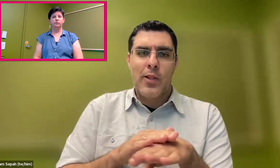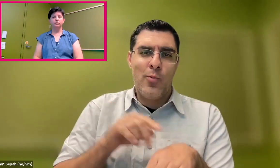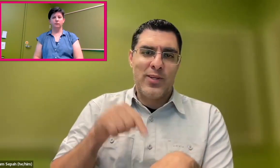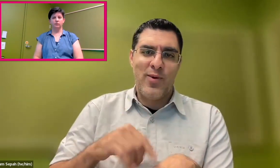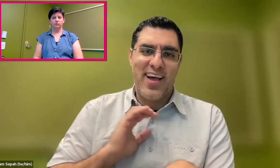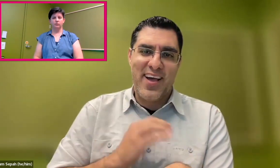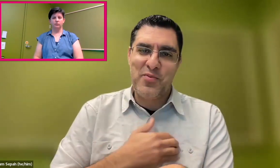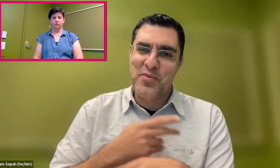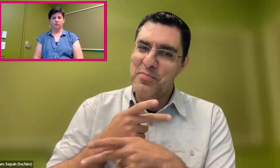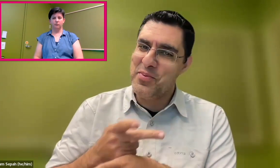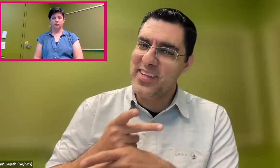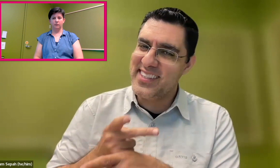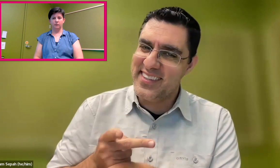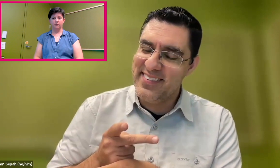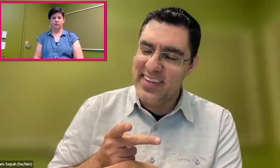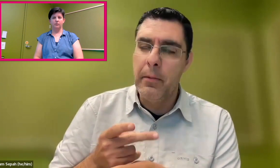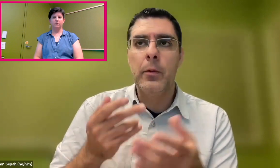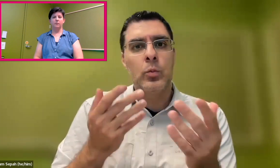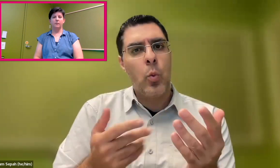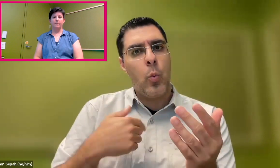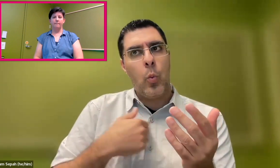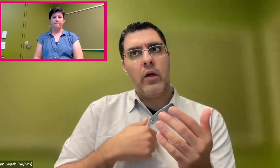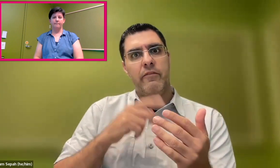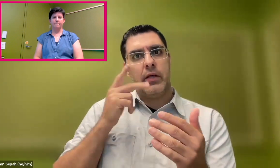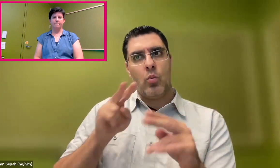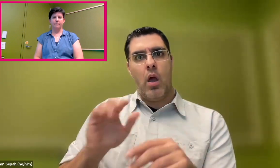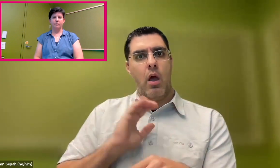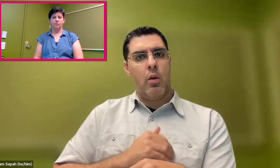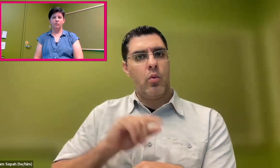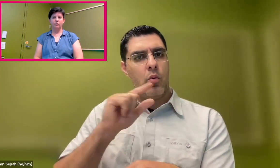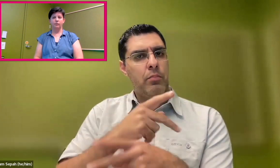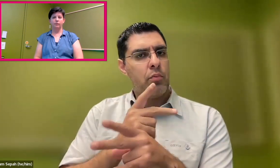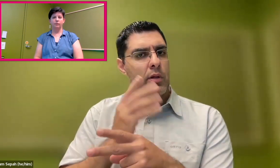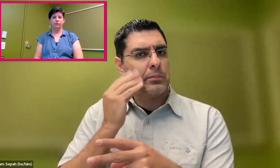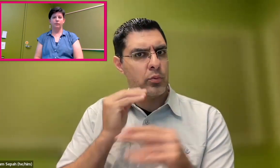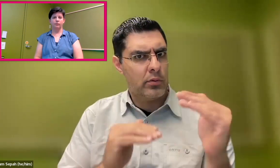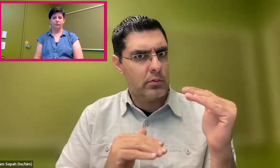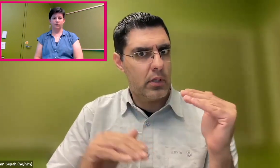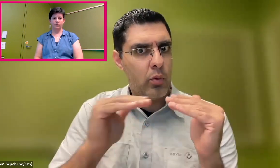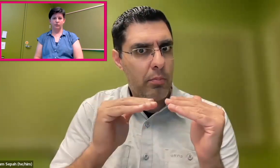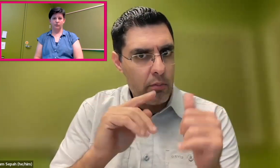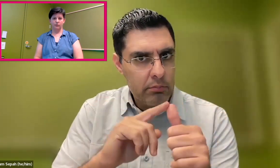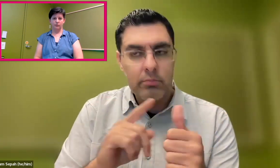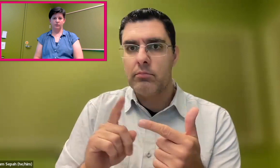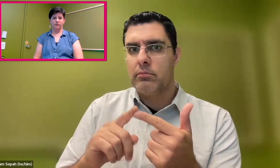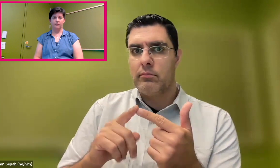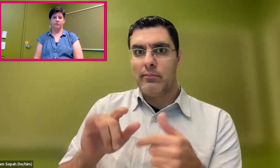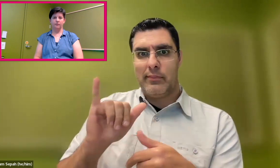being able to do that with fingerspelling and not be so slowed down in our productivity. So this is another way that Google